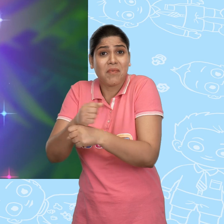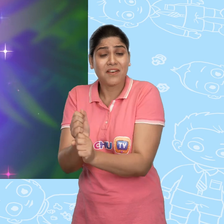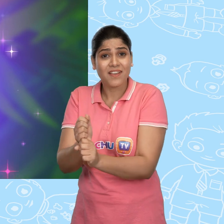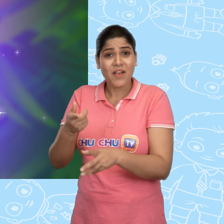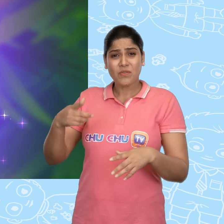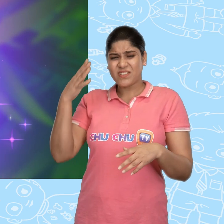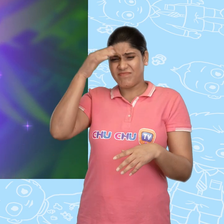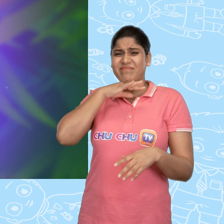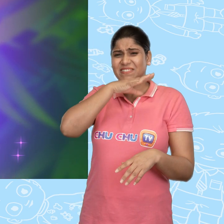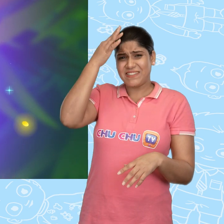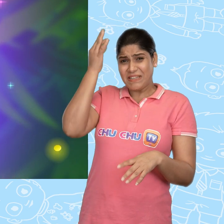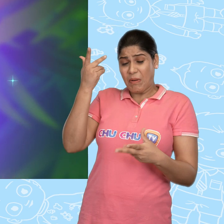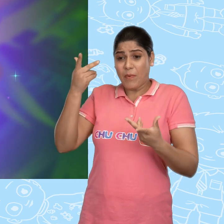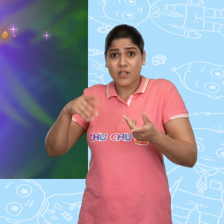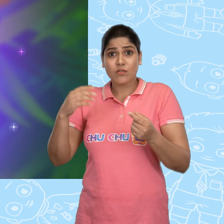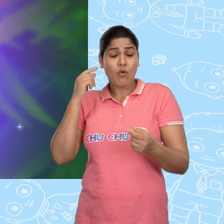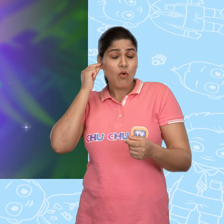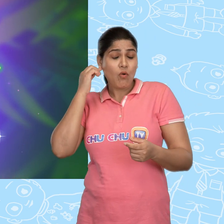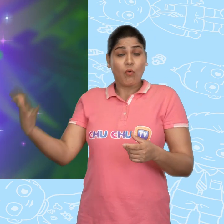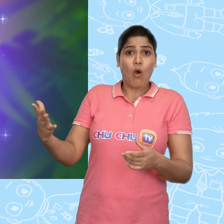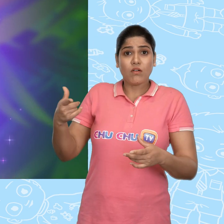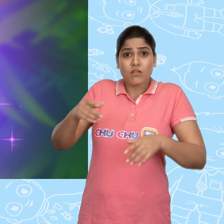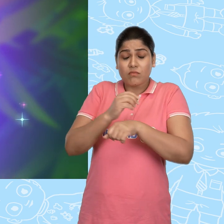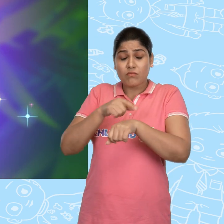Her dusty hair shimmered and shined like gold.